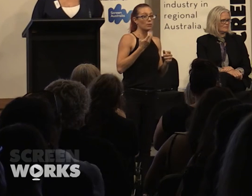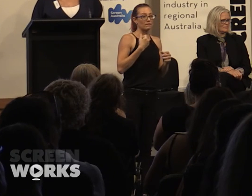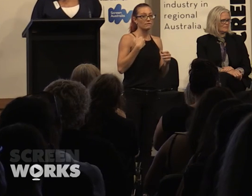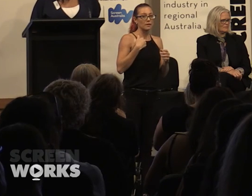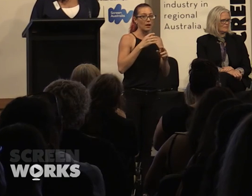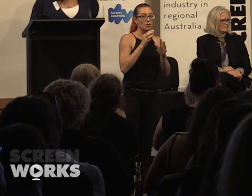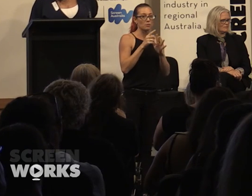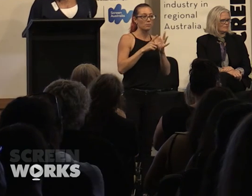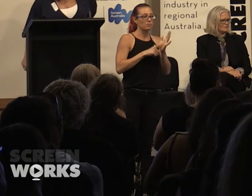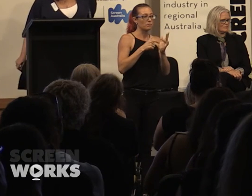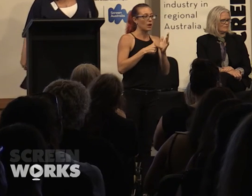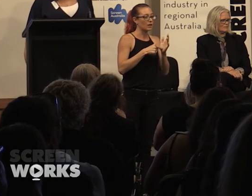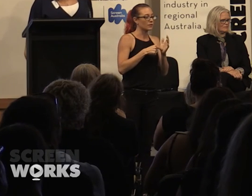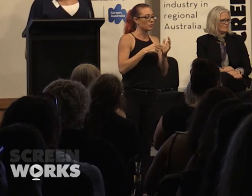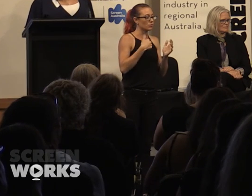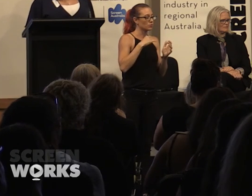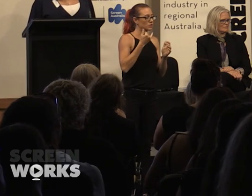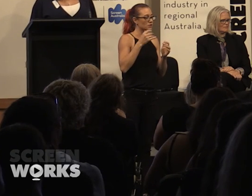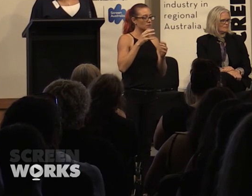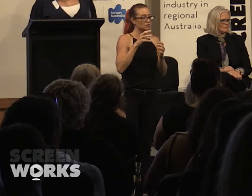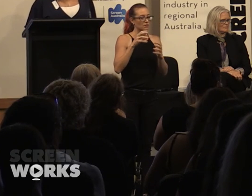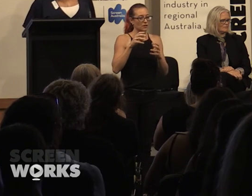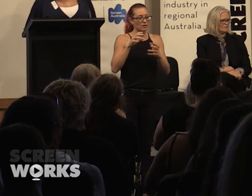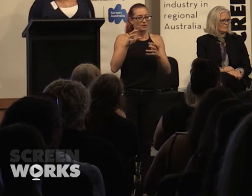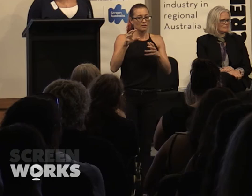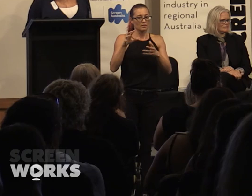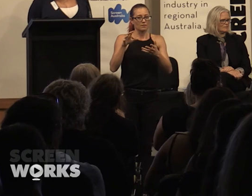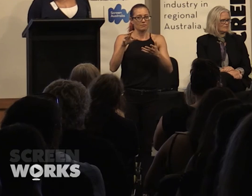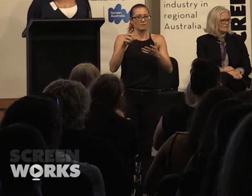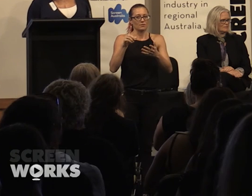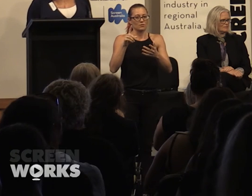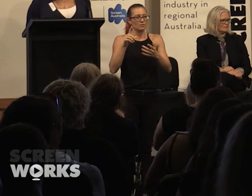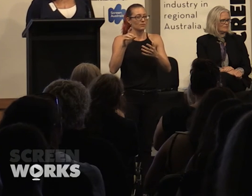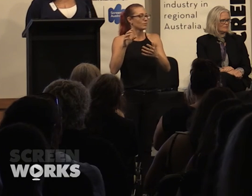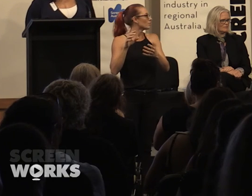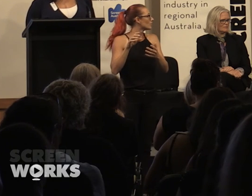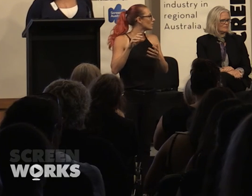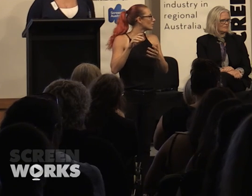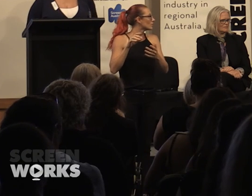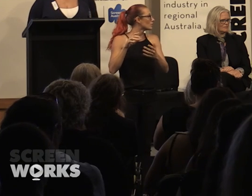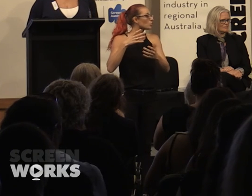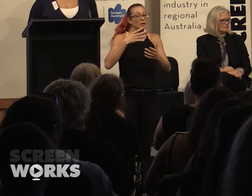just take all these women really interested in being a pilot, off you go. You've gotta get to the stage where they can fly the plane or they're